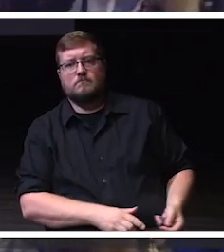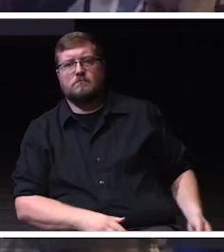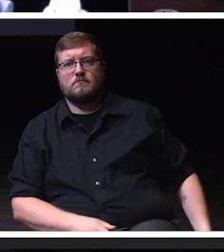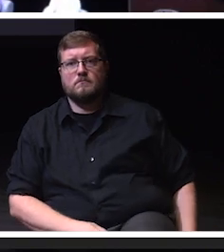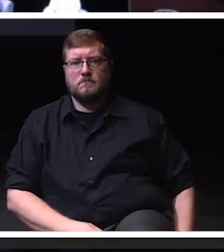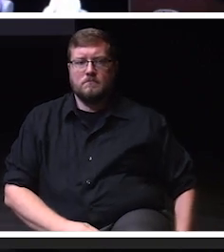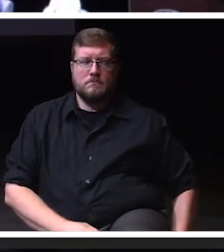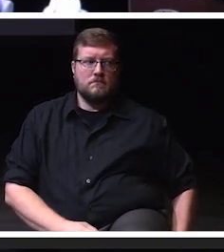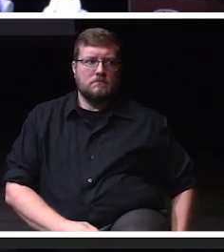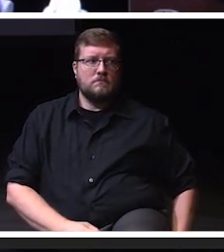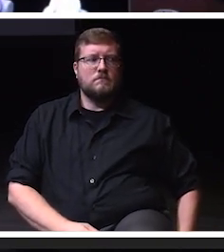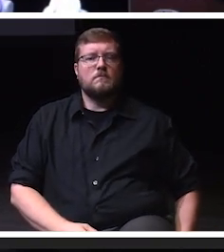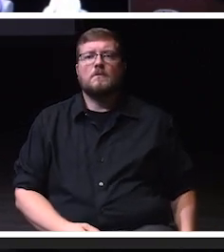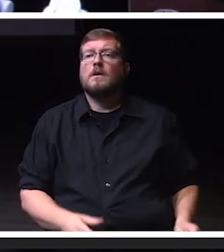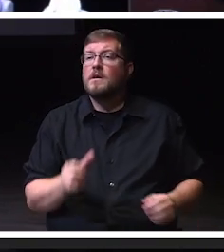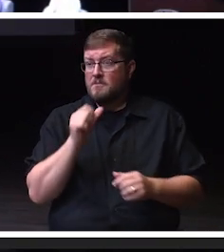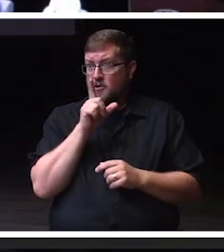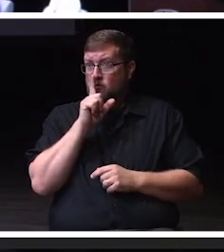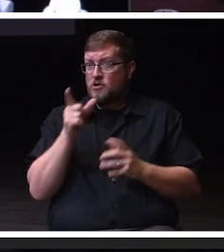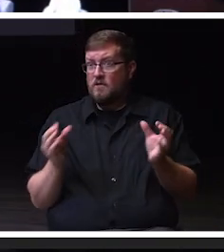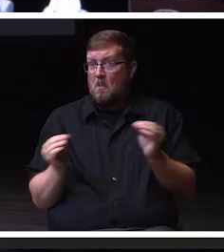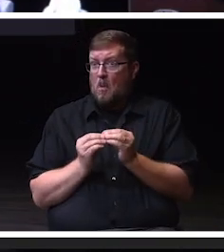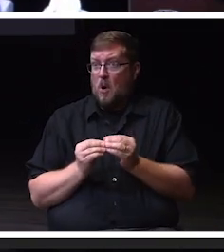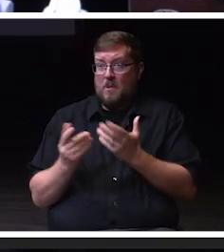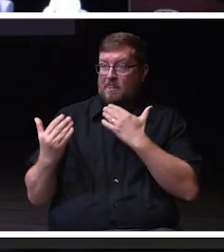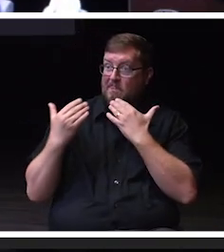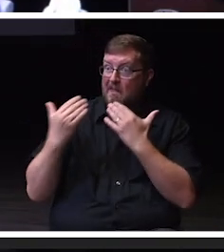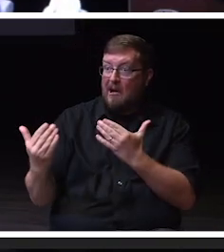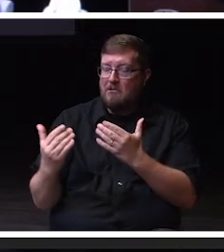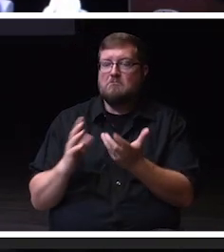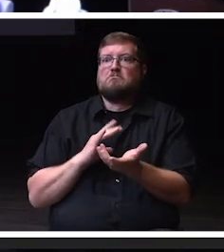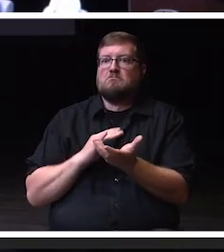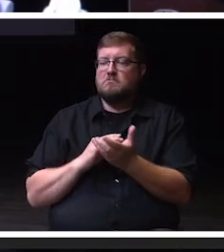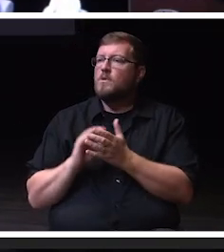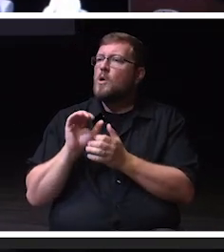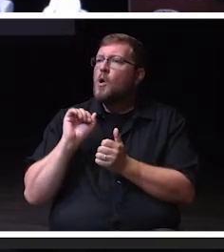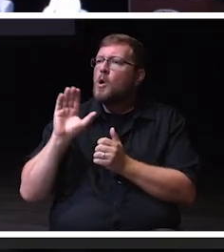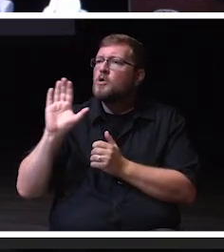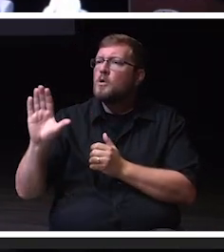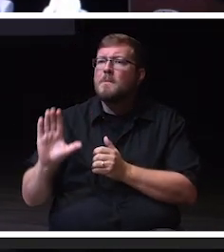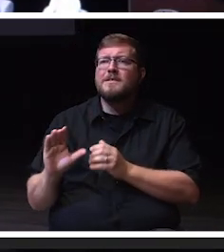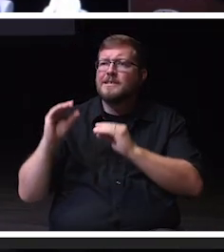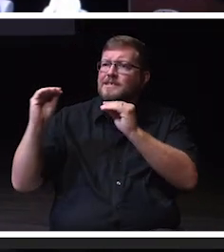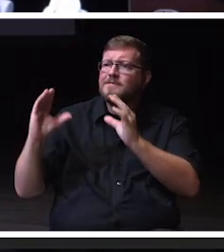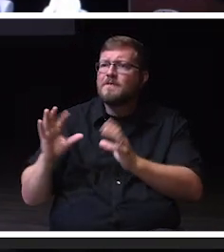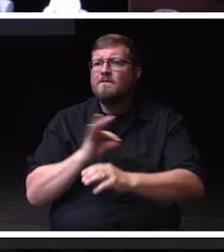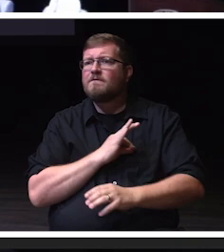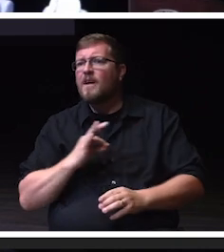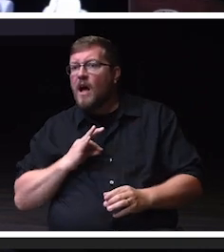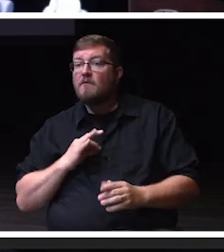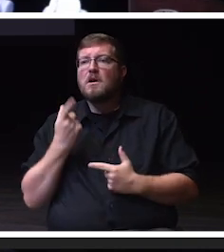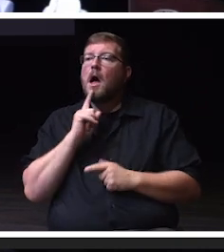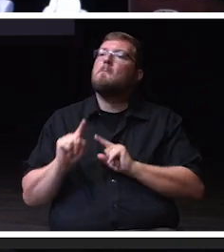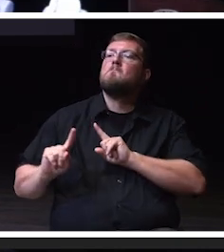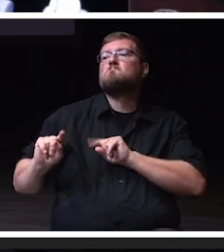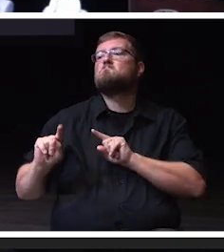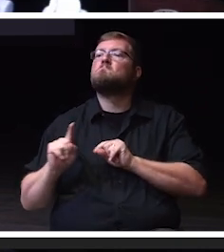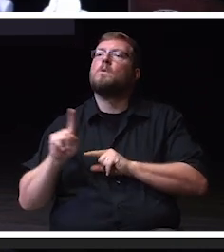I'm not sure if I need to say more than just thank you to your amazing faculty and staff, and I plan to stop by the retreat and hopefully get a glimpse